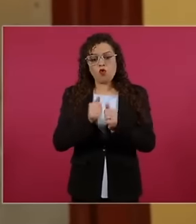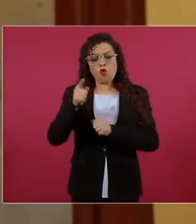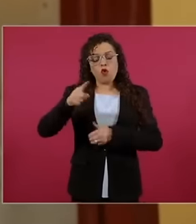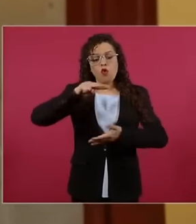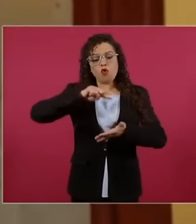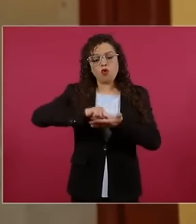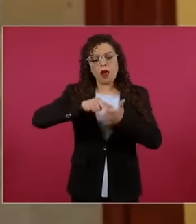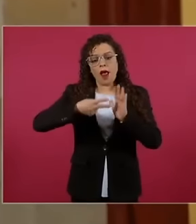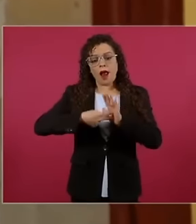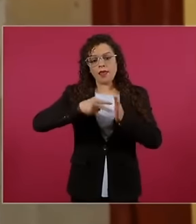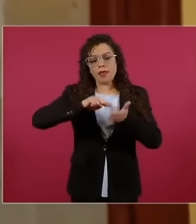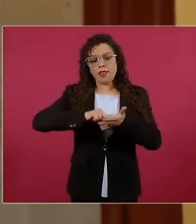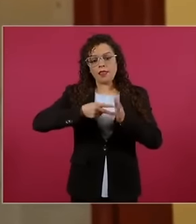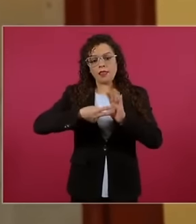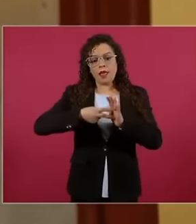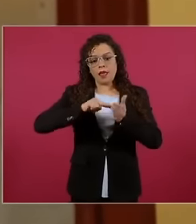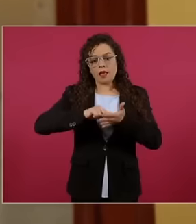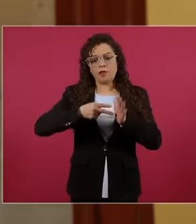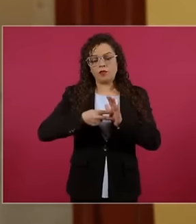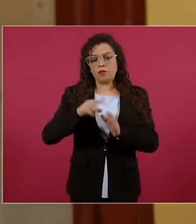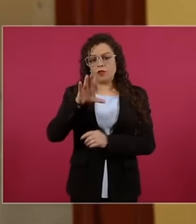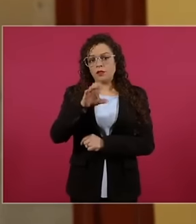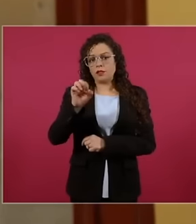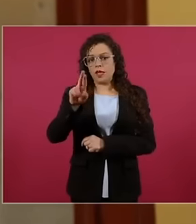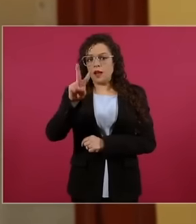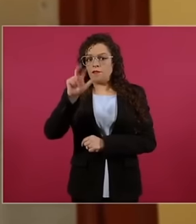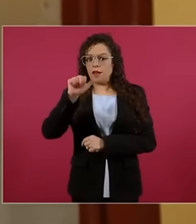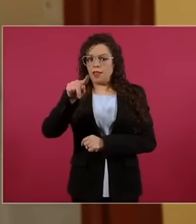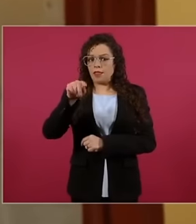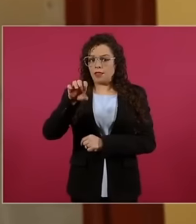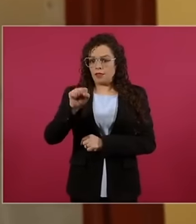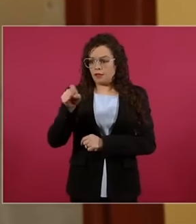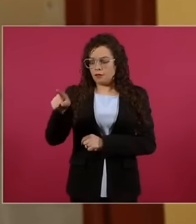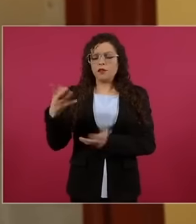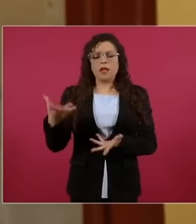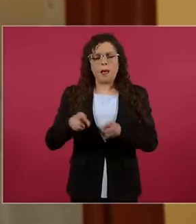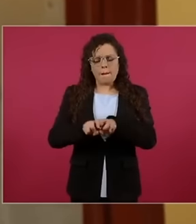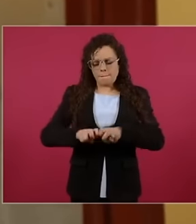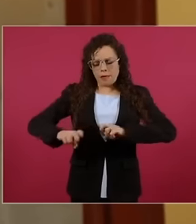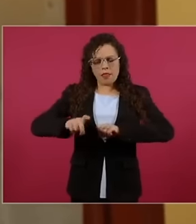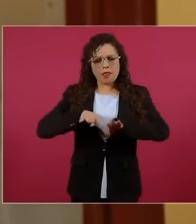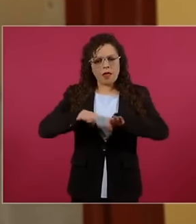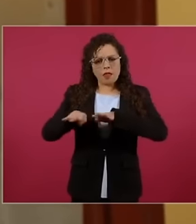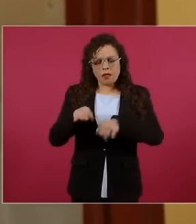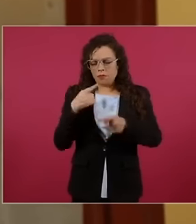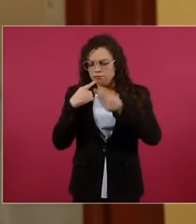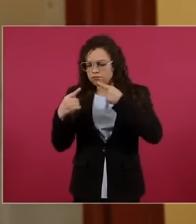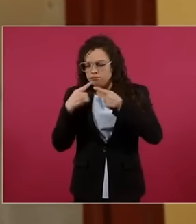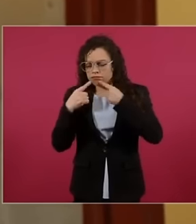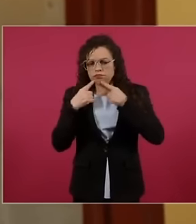Cervantes then undersecretary. We started a working group with different institutions